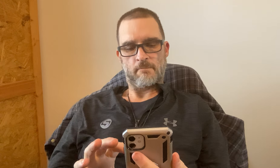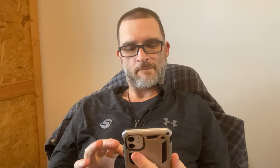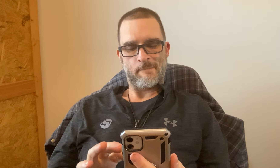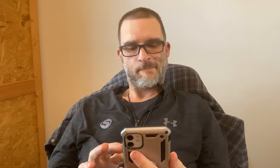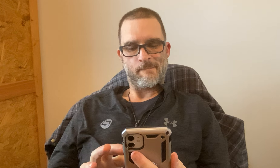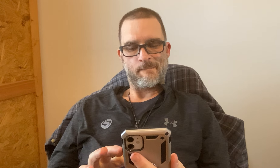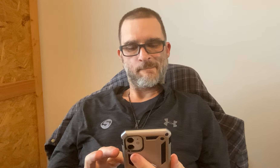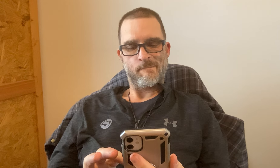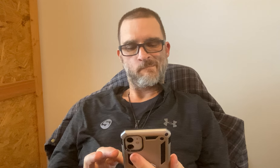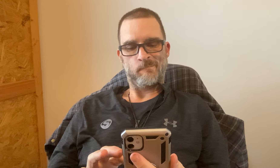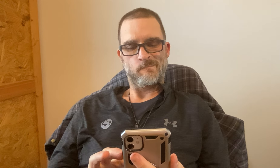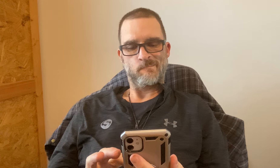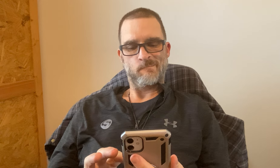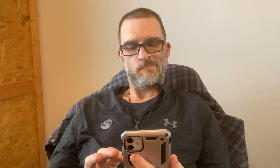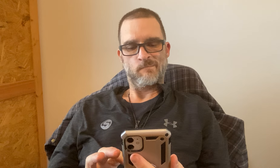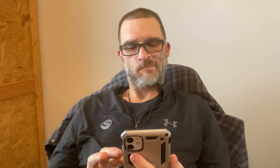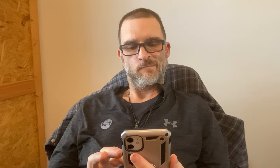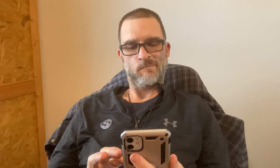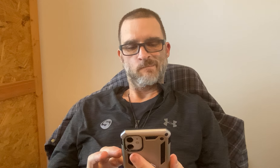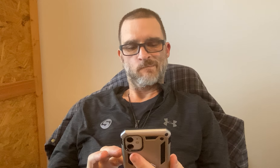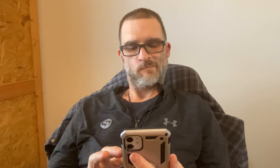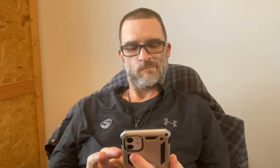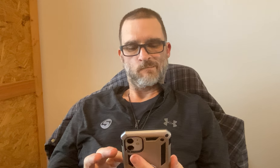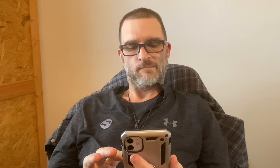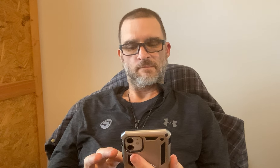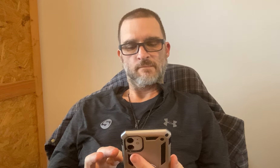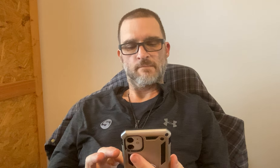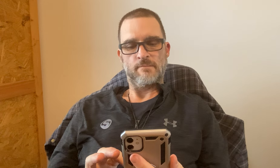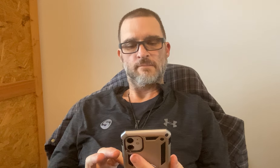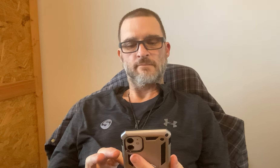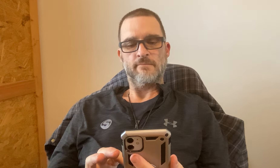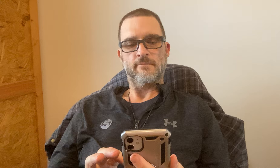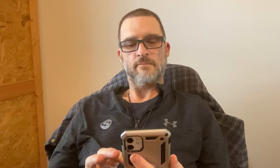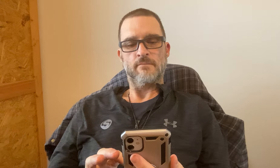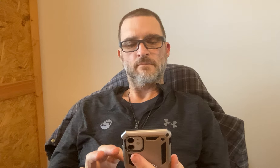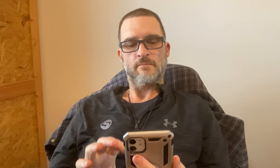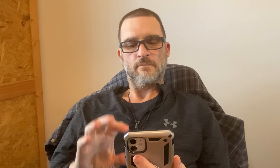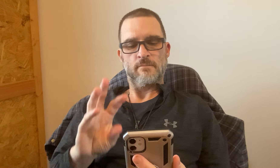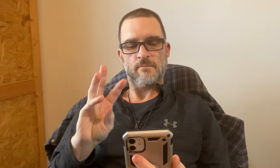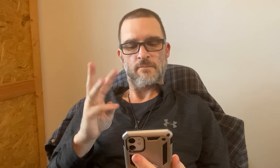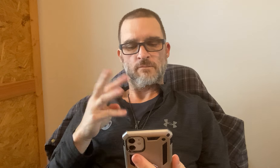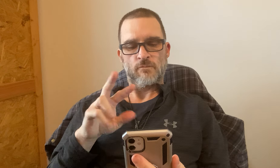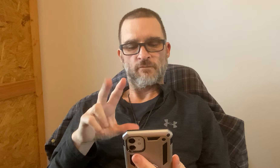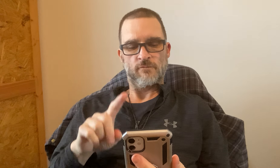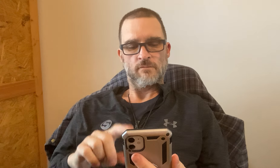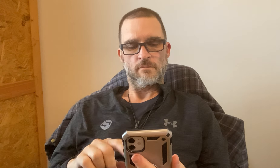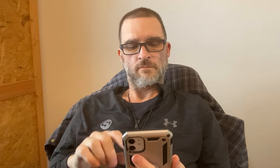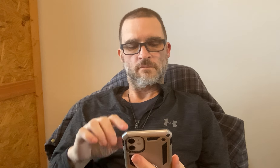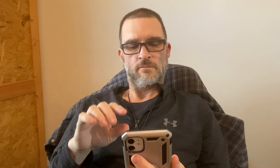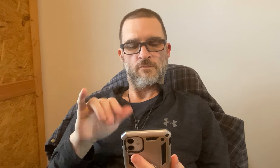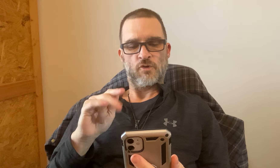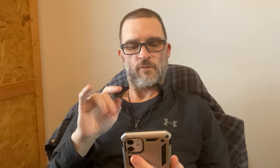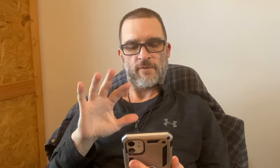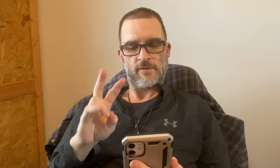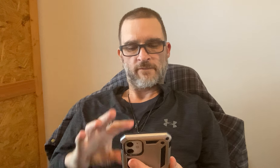on the calendar *perfect* 6 to 31